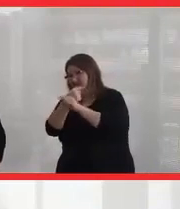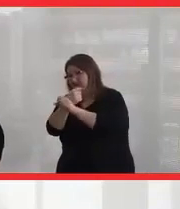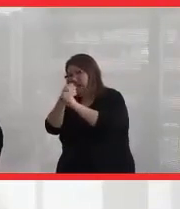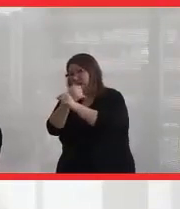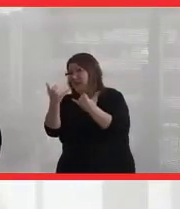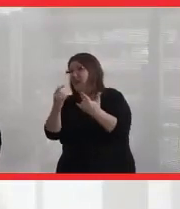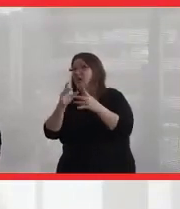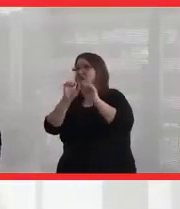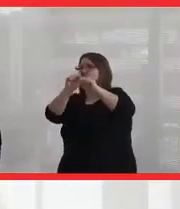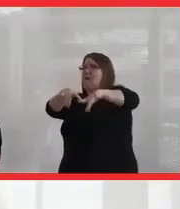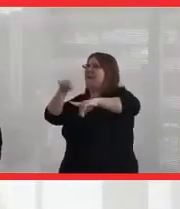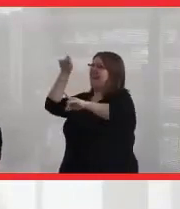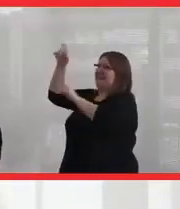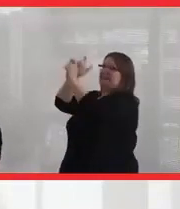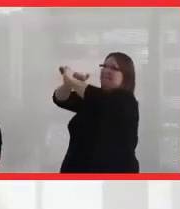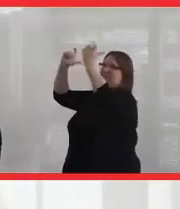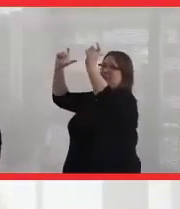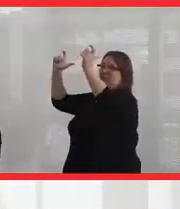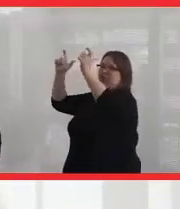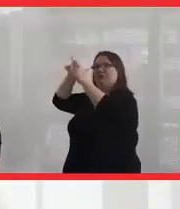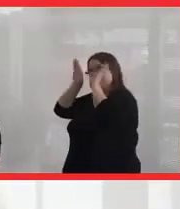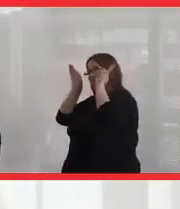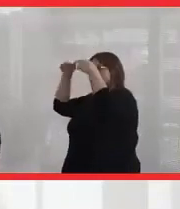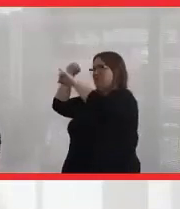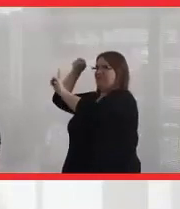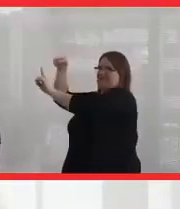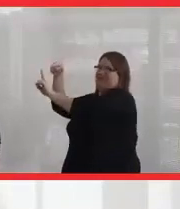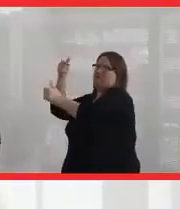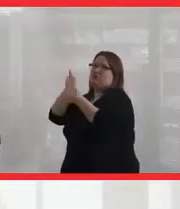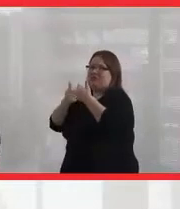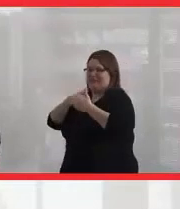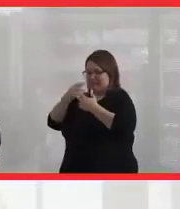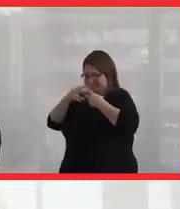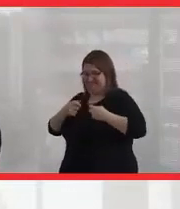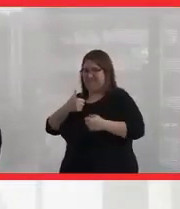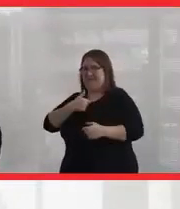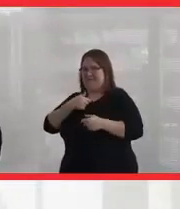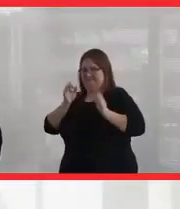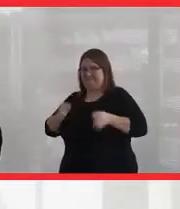the point is this bigger thing that we need to work towards or we need to work on or we need to push forward,